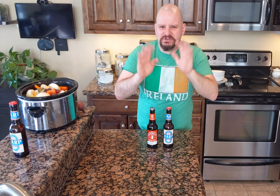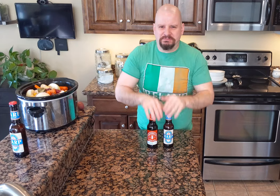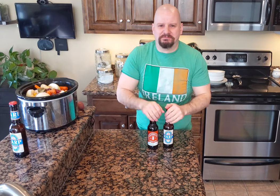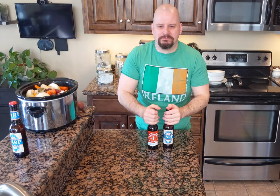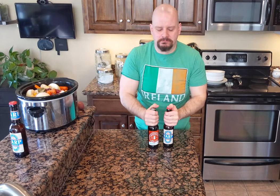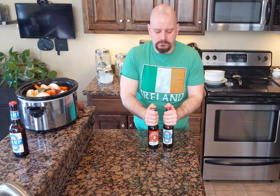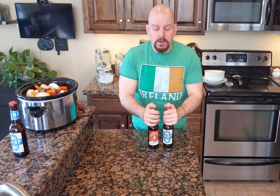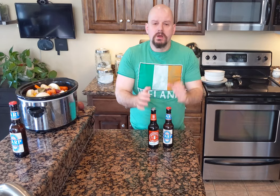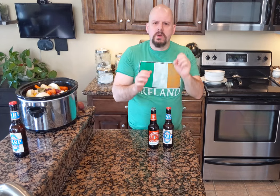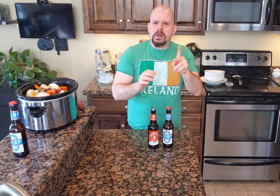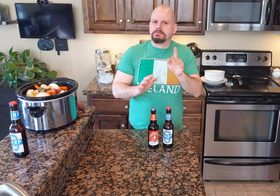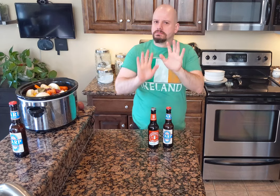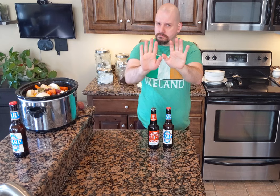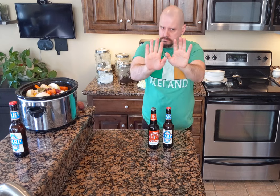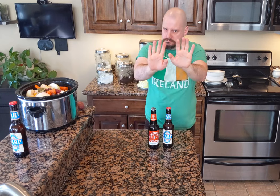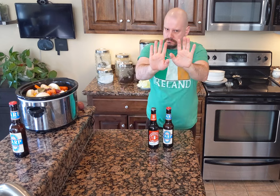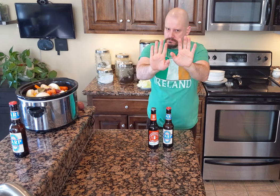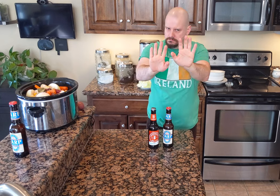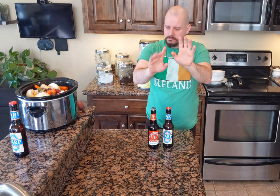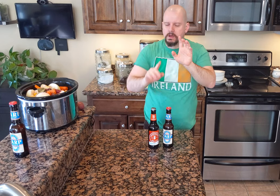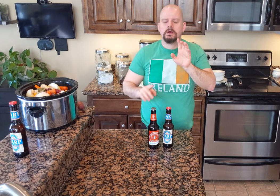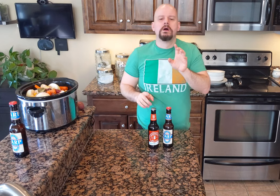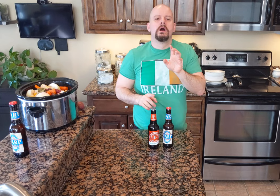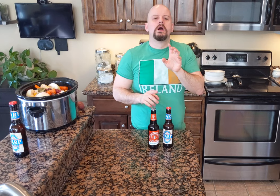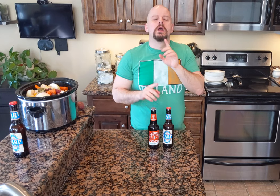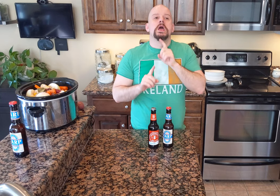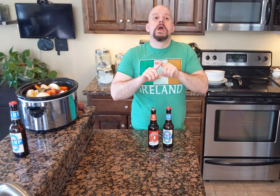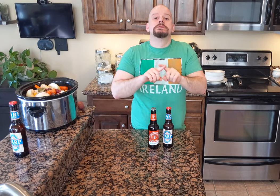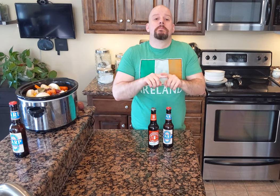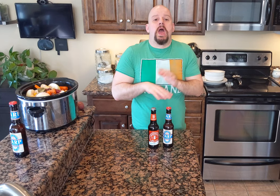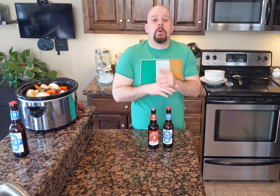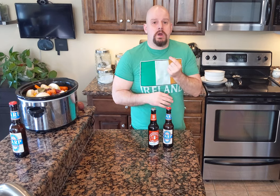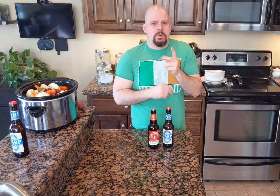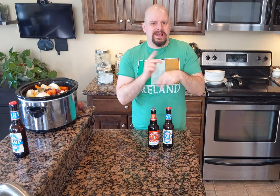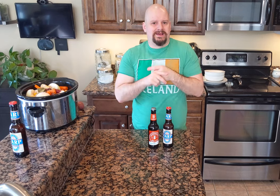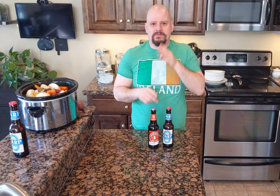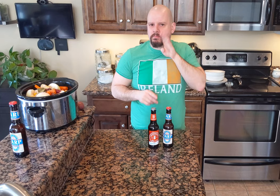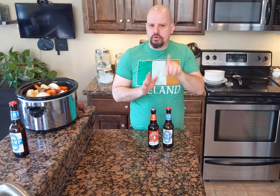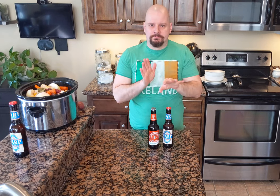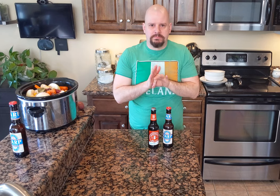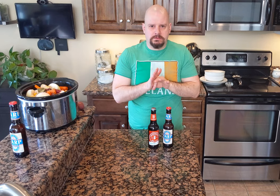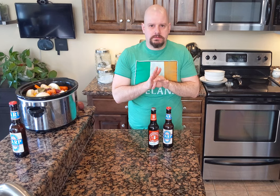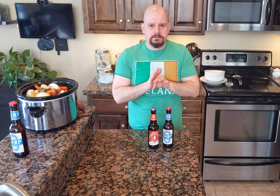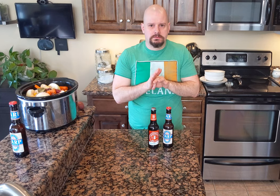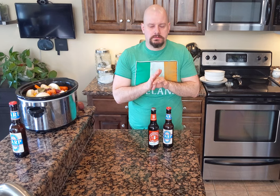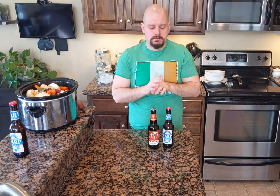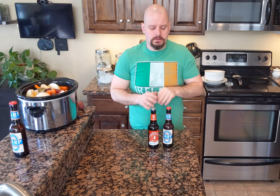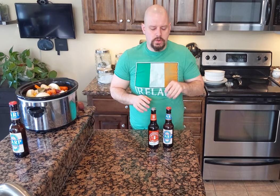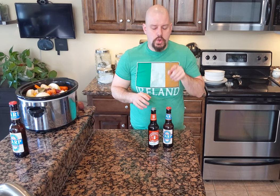OK but first... It depends on what beer you pick.